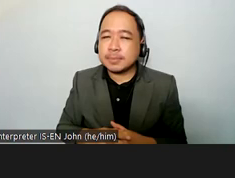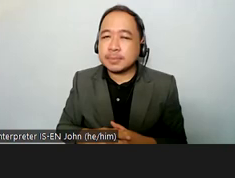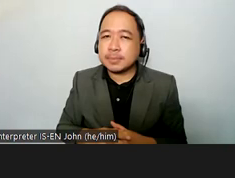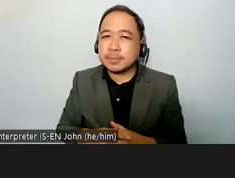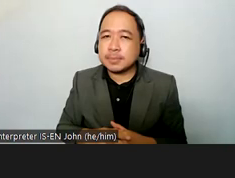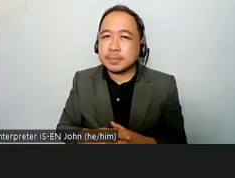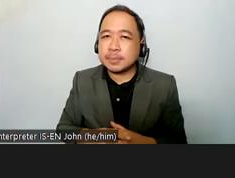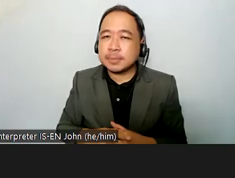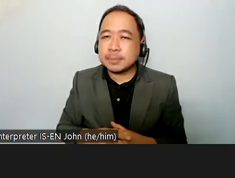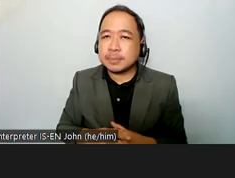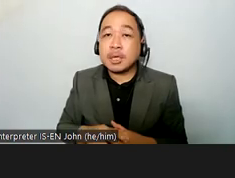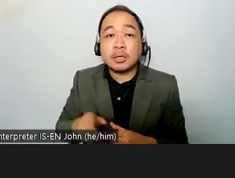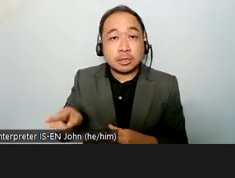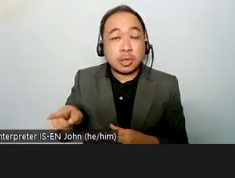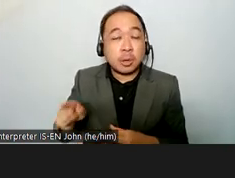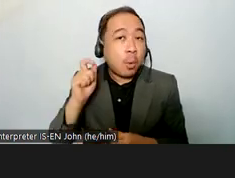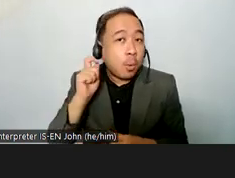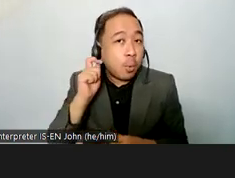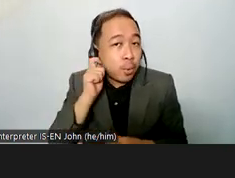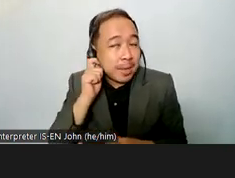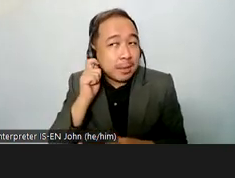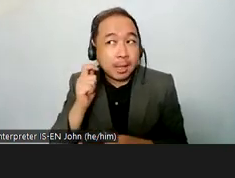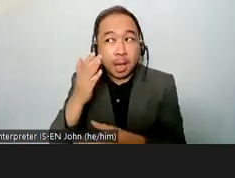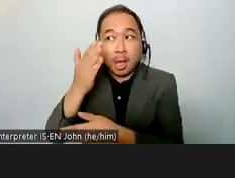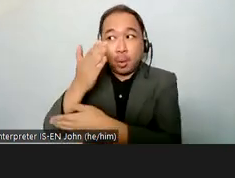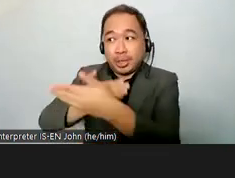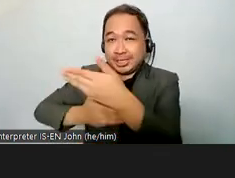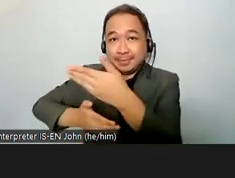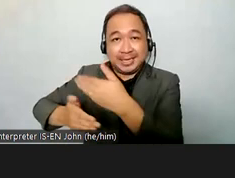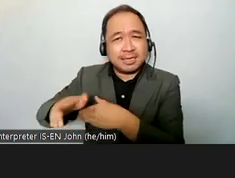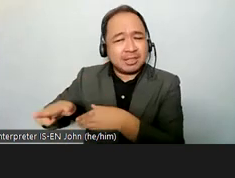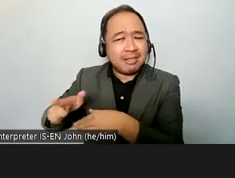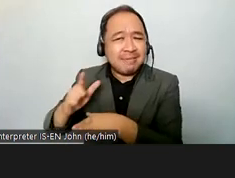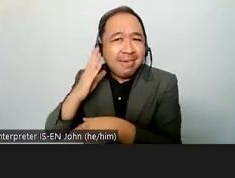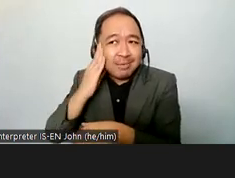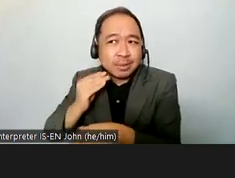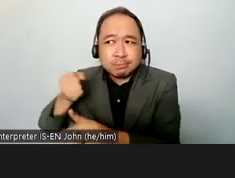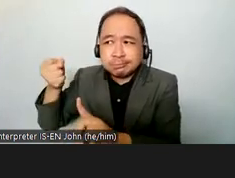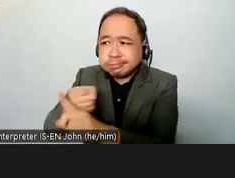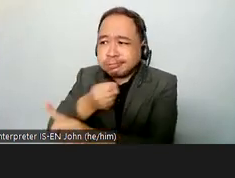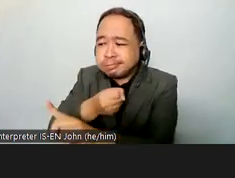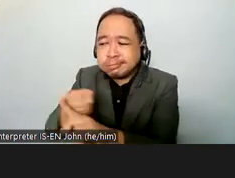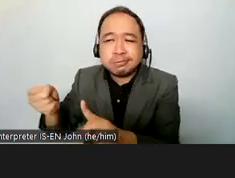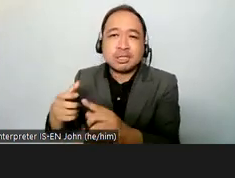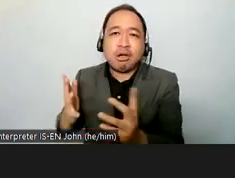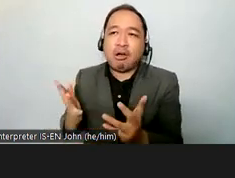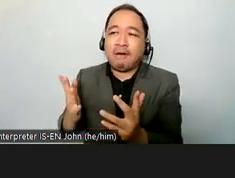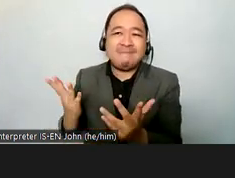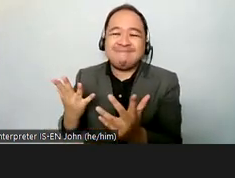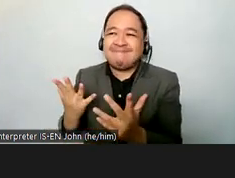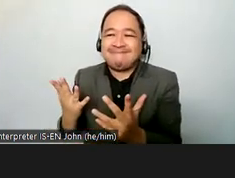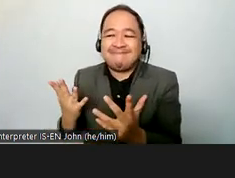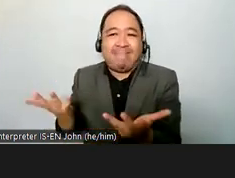to help the women and recognize and help them also materially to all the women which suffer